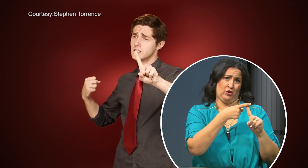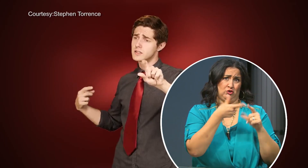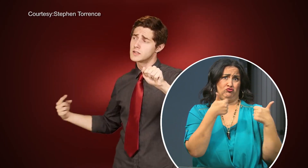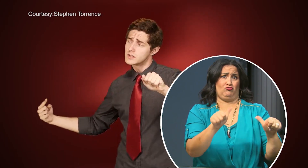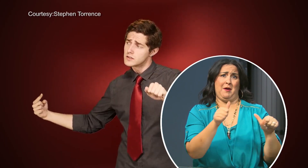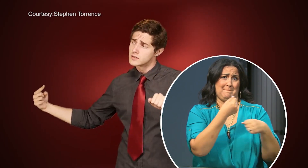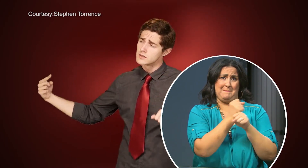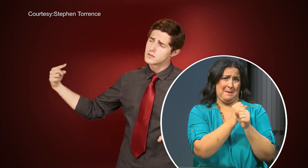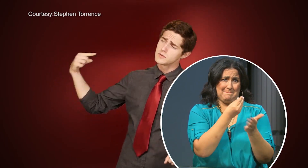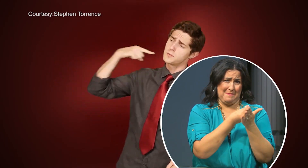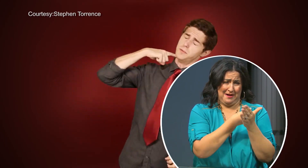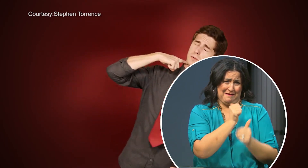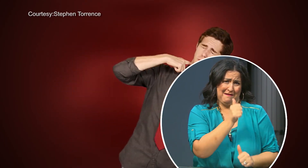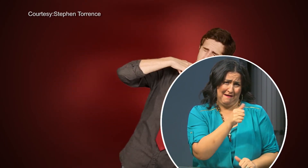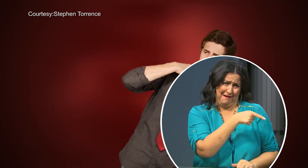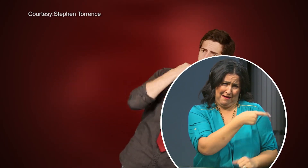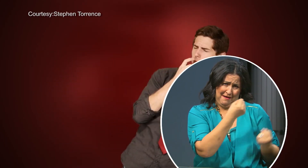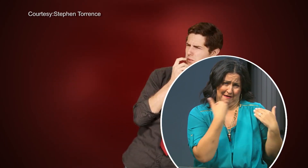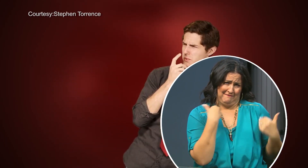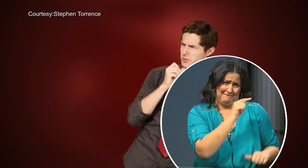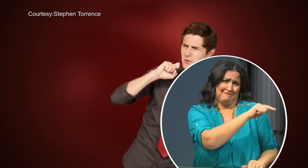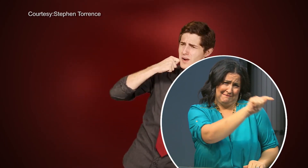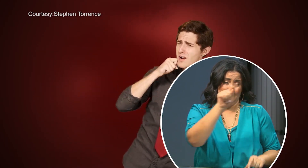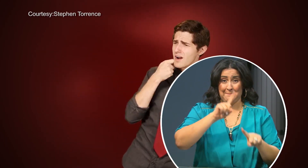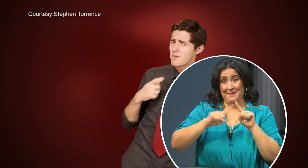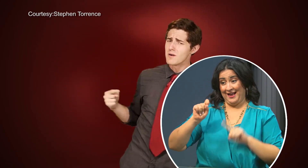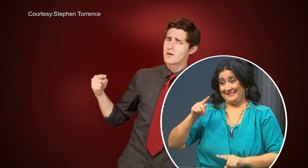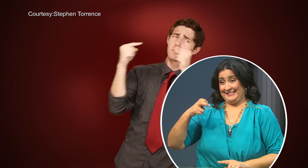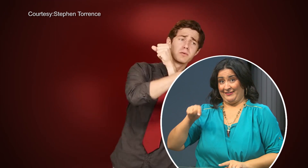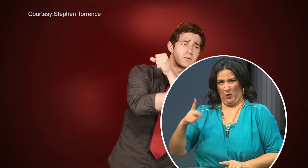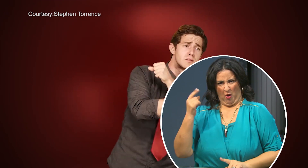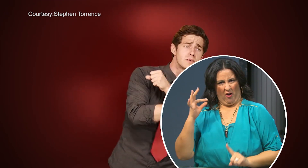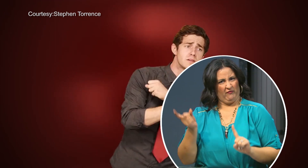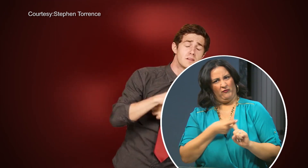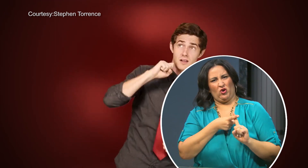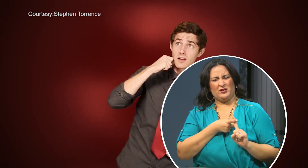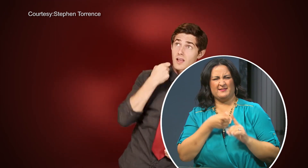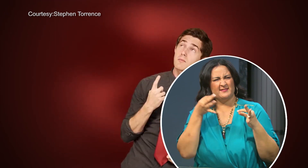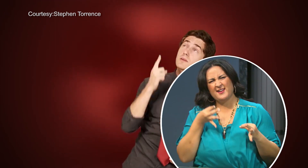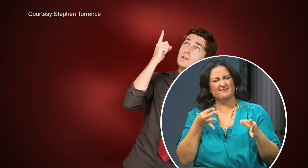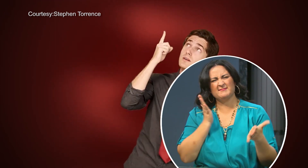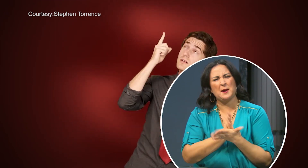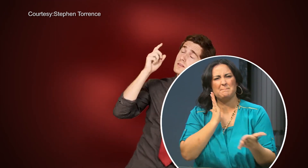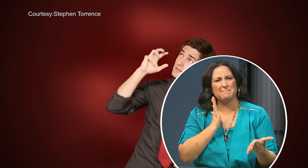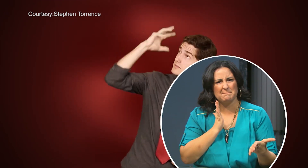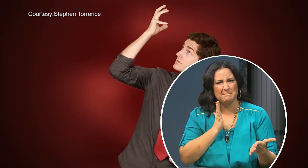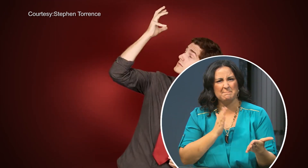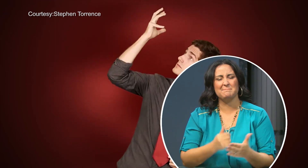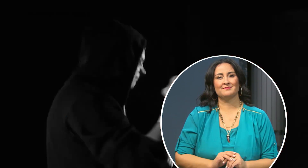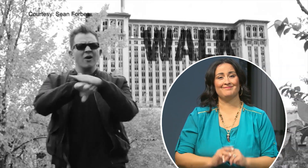off ASL music videos, Stephen is one of the first to decide to stop.